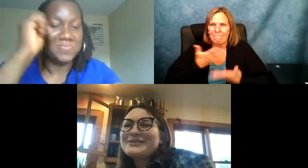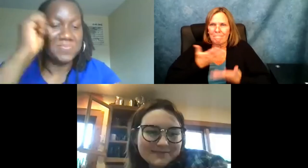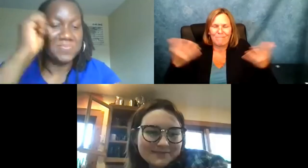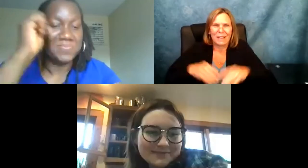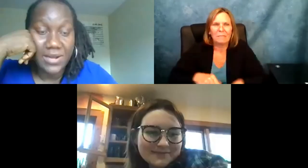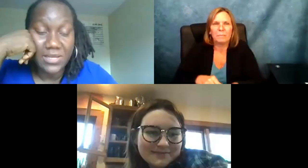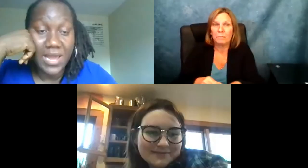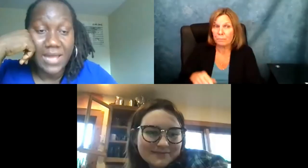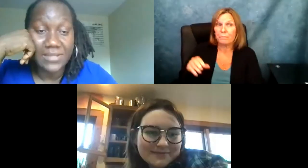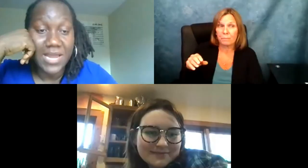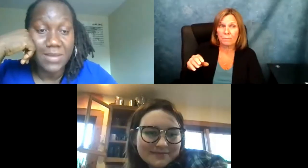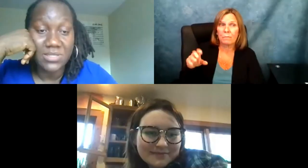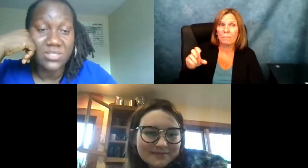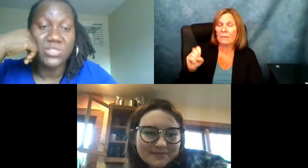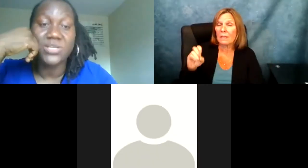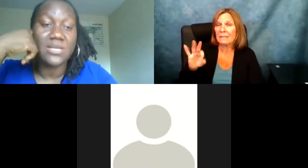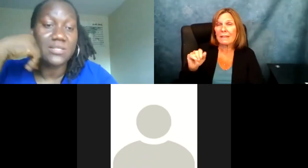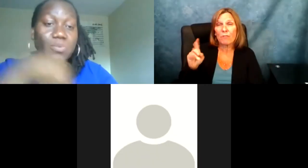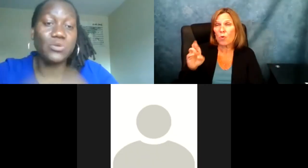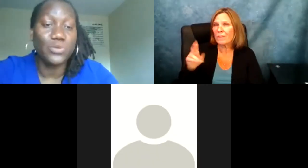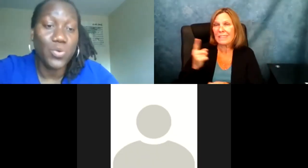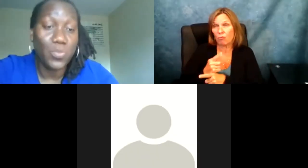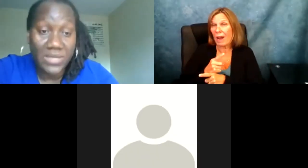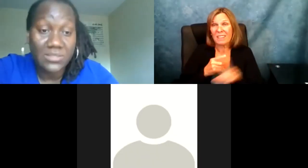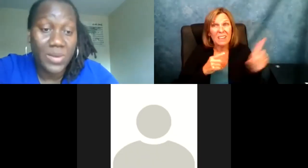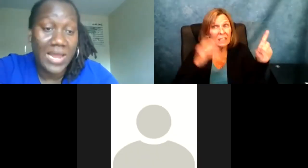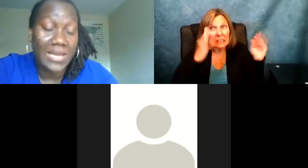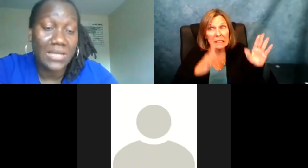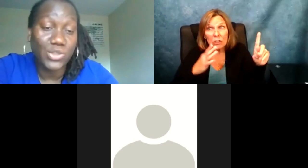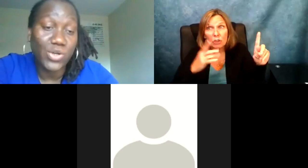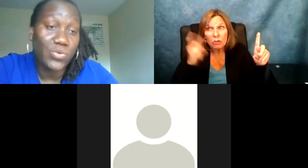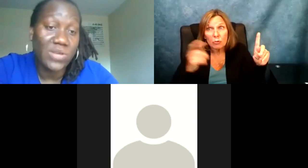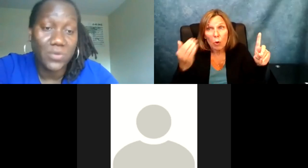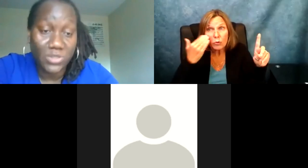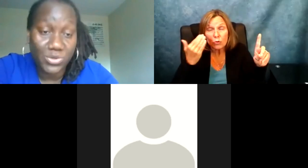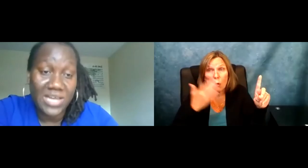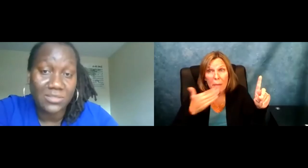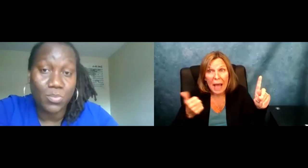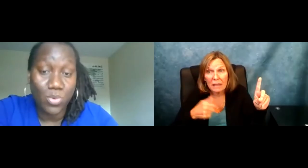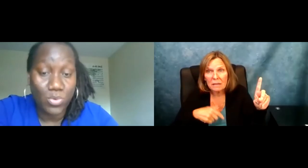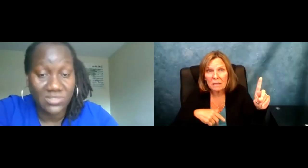really struck me. Just how hard it is to go through that. >> Thank you very